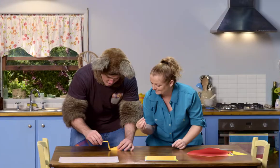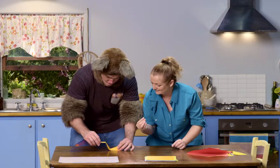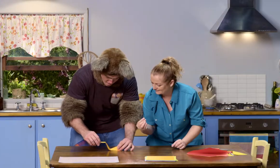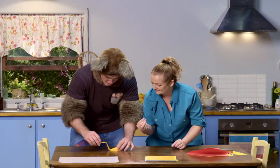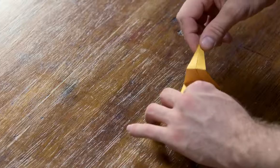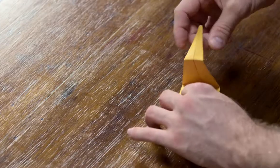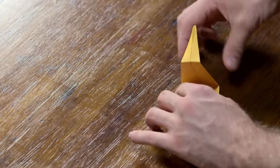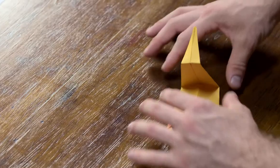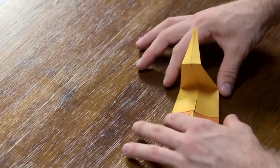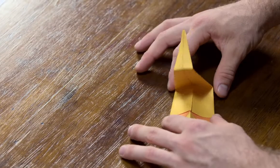Fold it out.